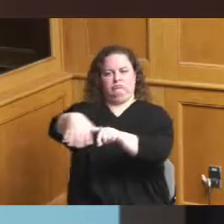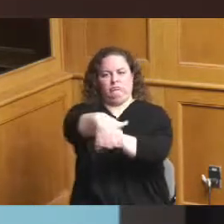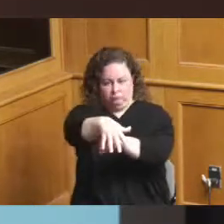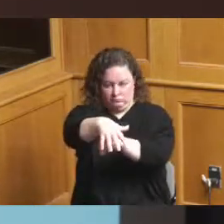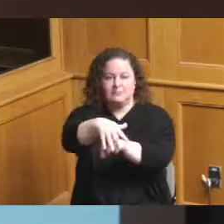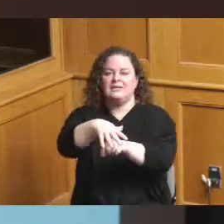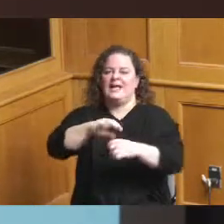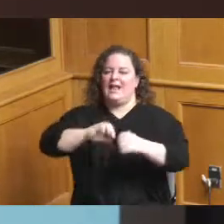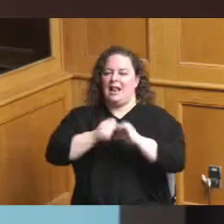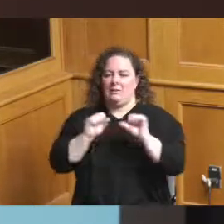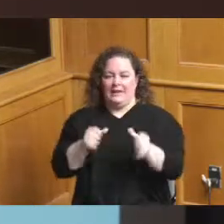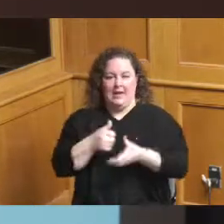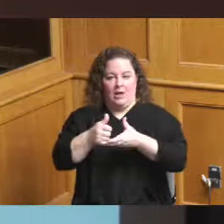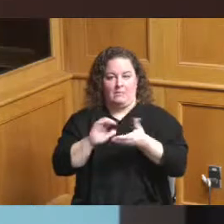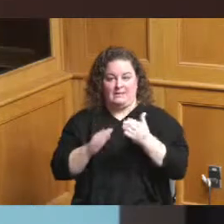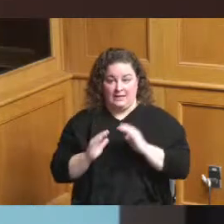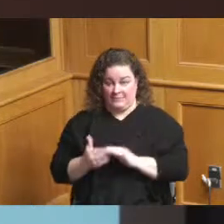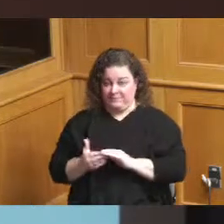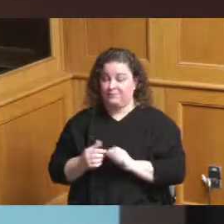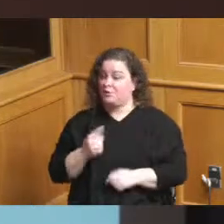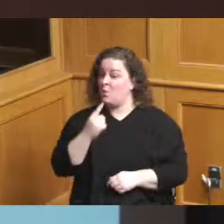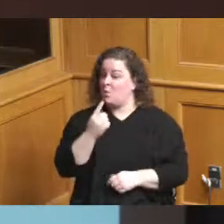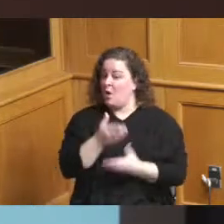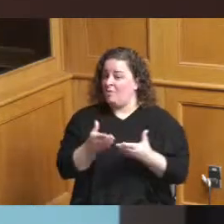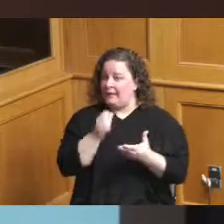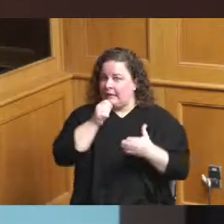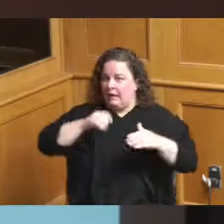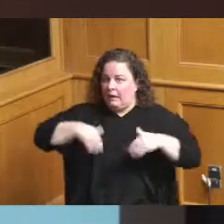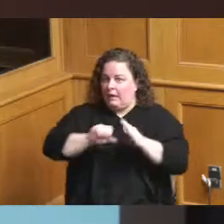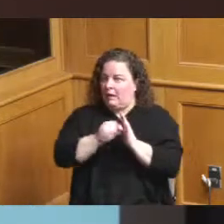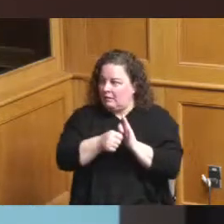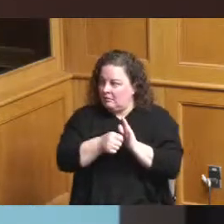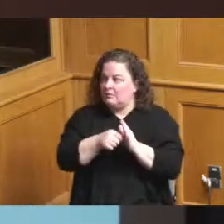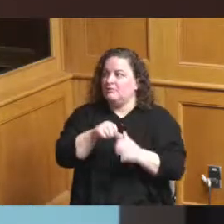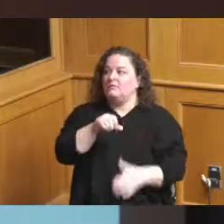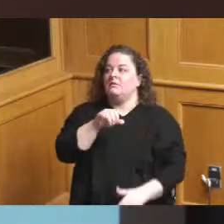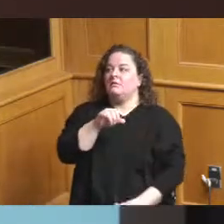really highlighted is we do need to figure out an interim use for the millennium site it is a great